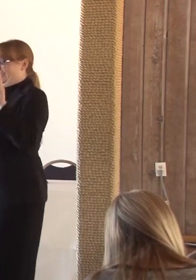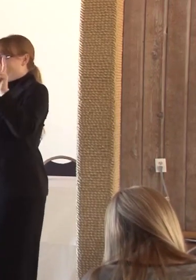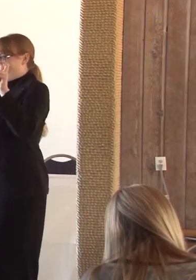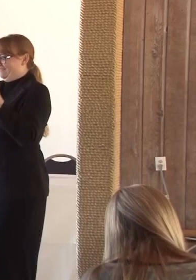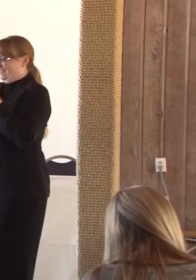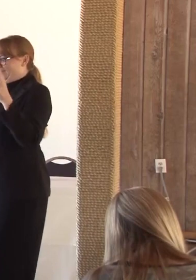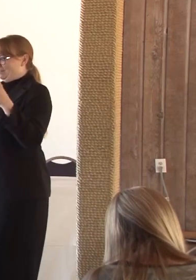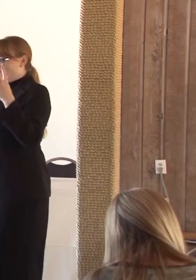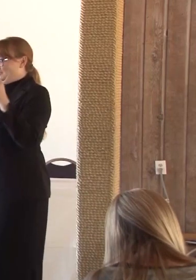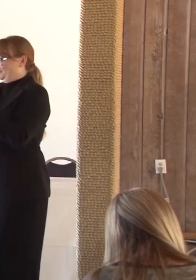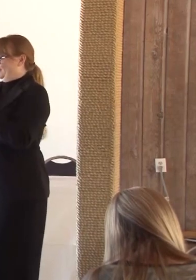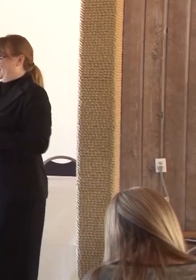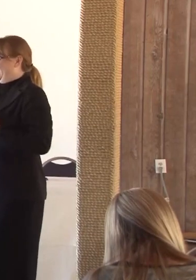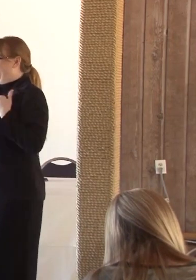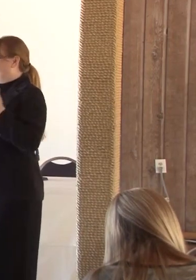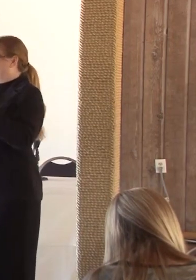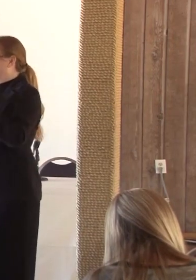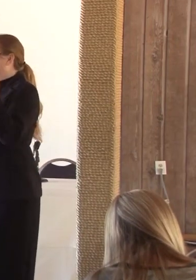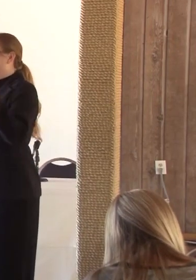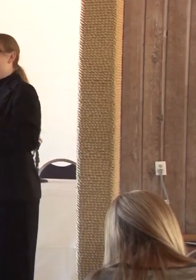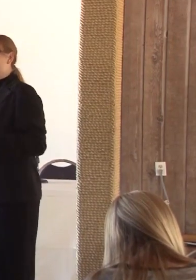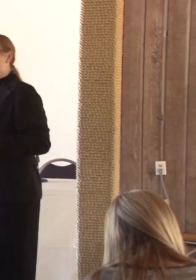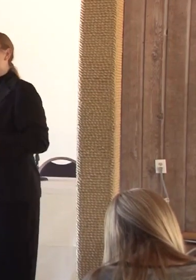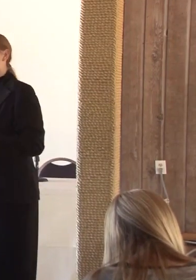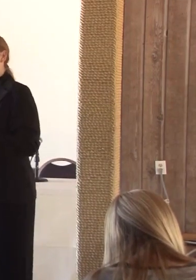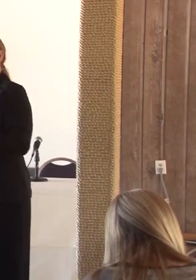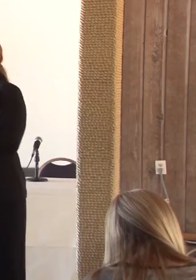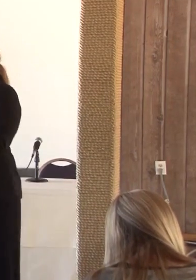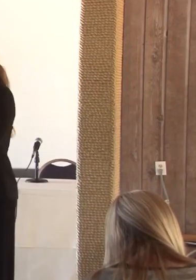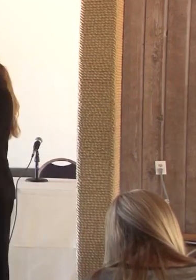we were in school now if we were all in school she would be getting a P.H.D.